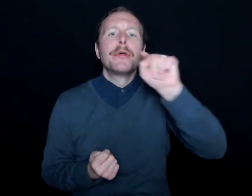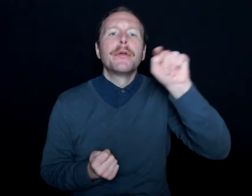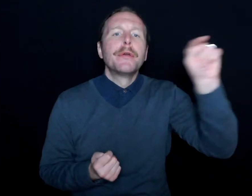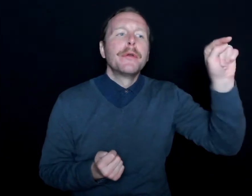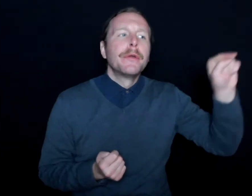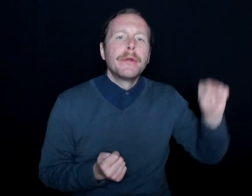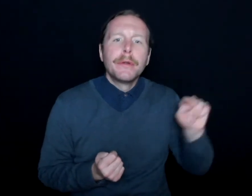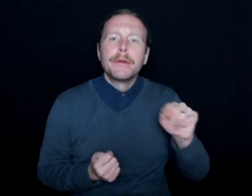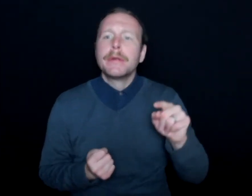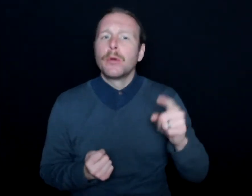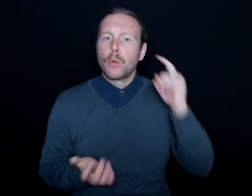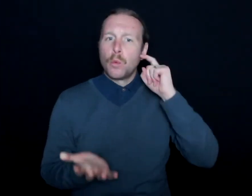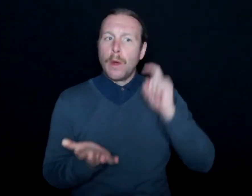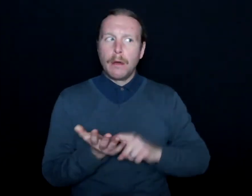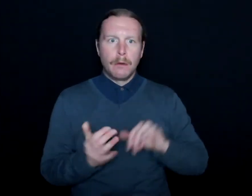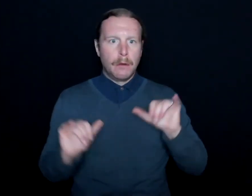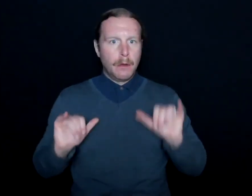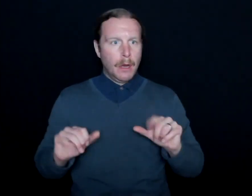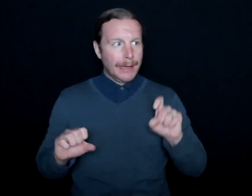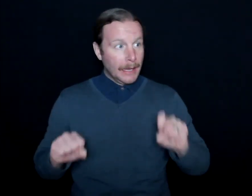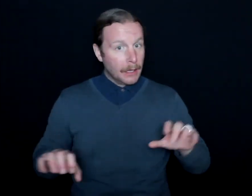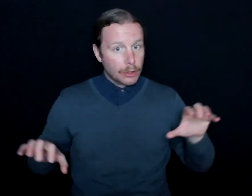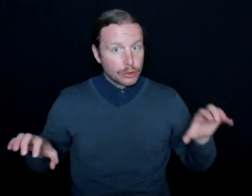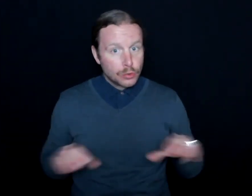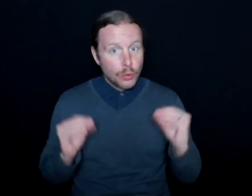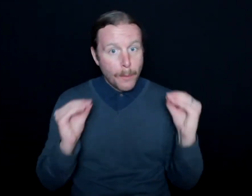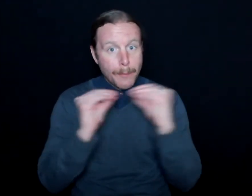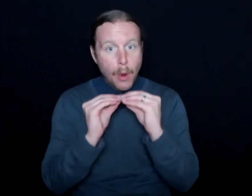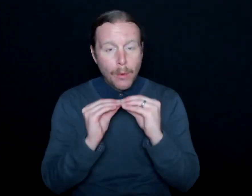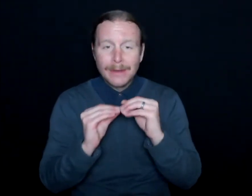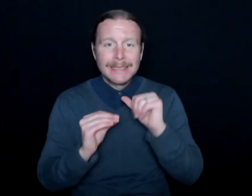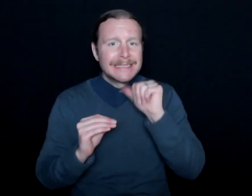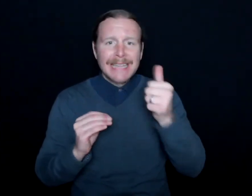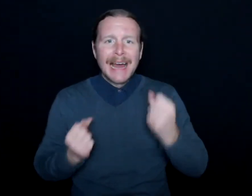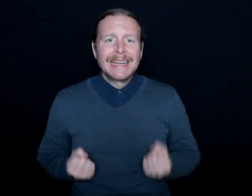when they recognize that they can do more, it's not an expense-- it's an investment.